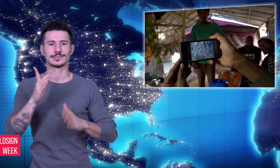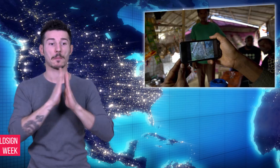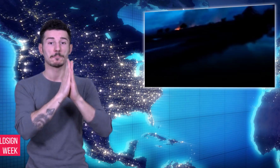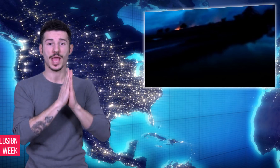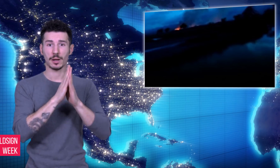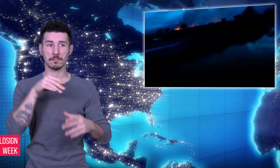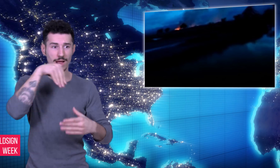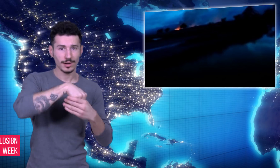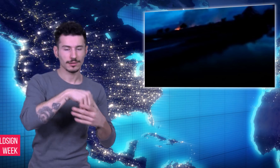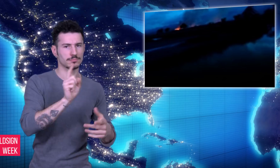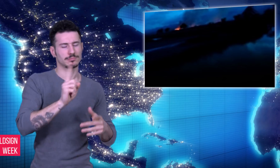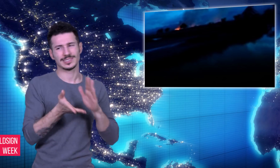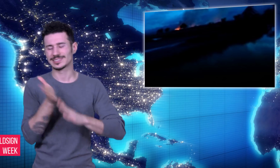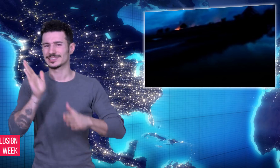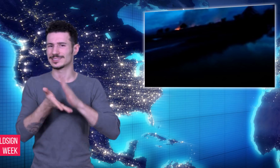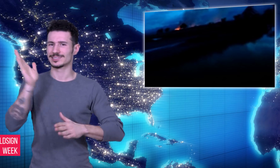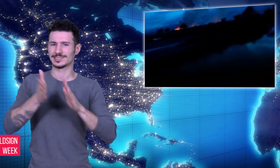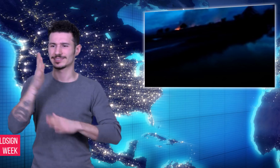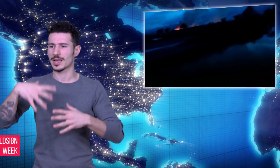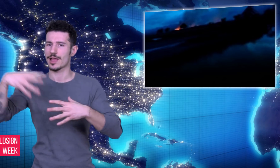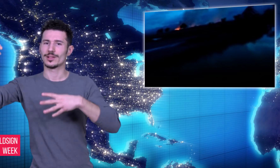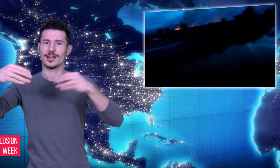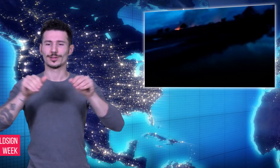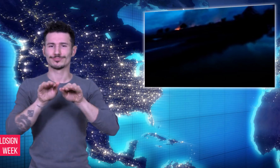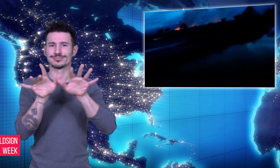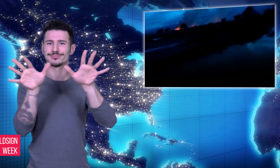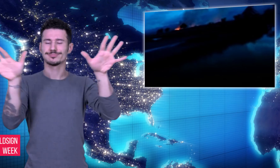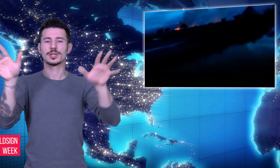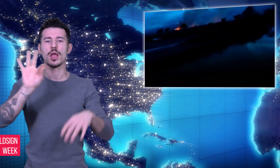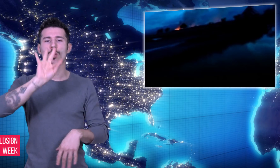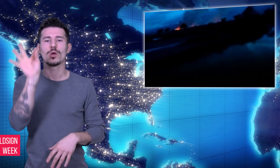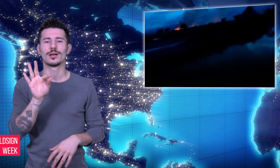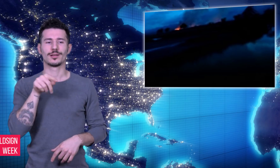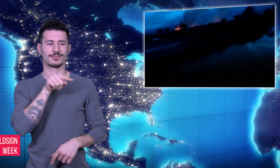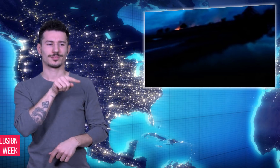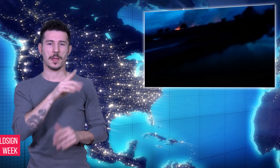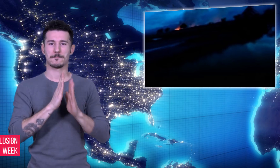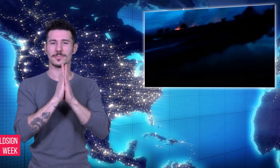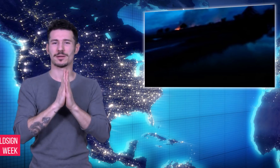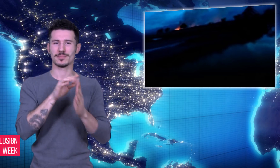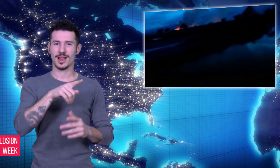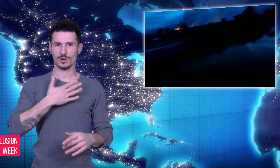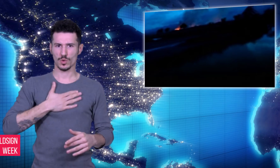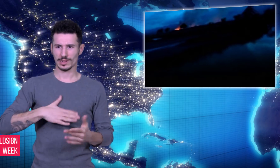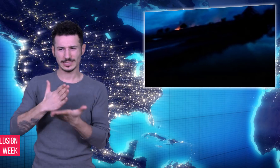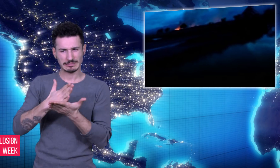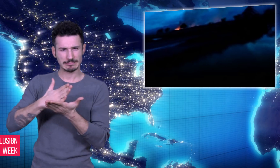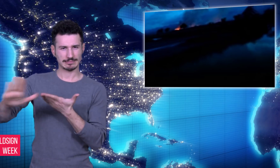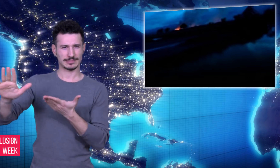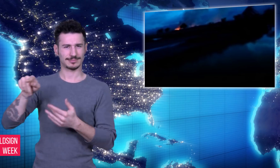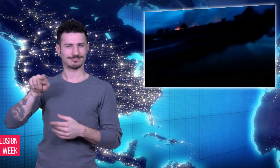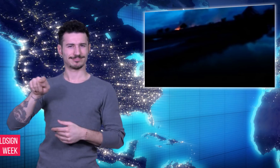ethnic cleansing. Despite calls for access to the state